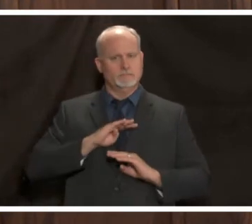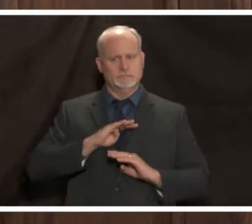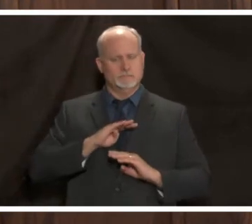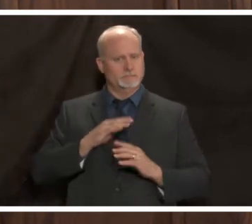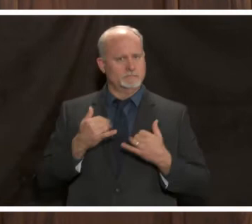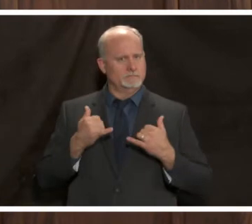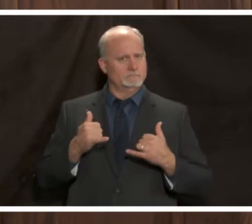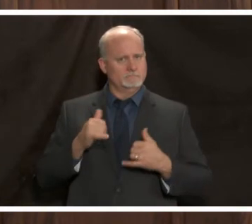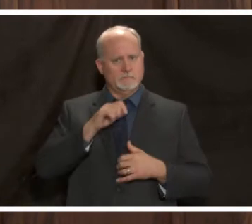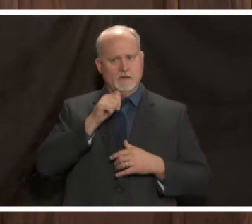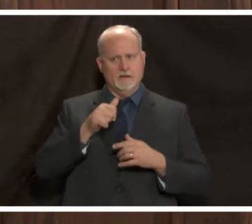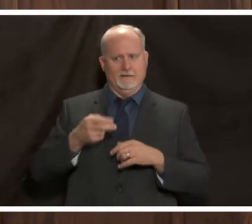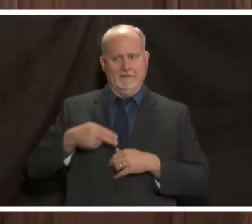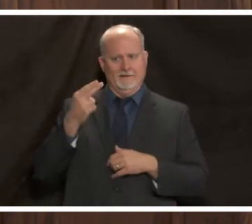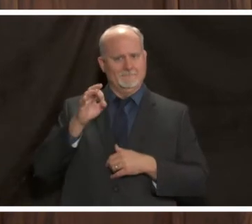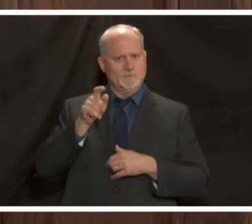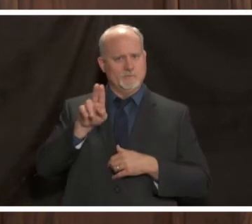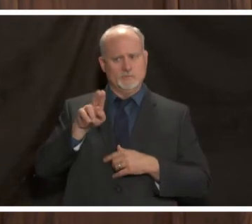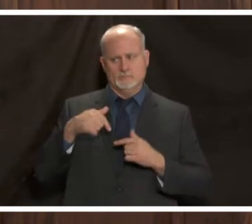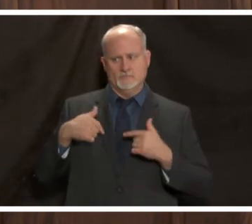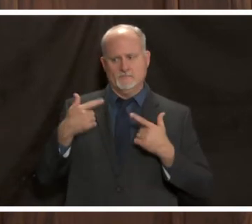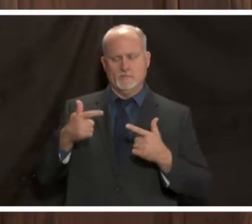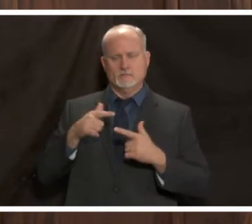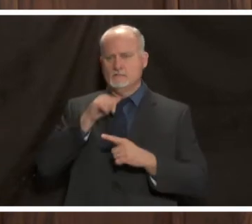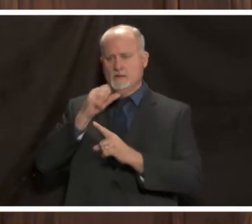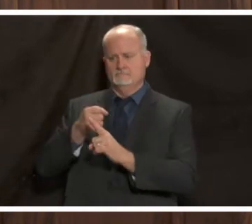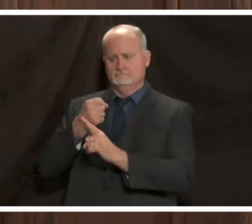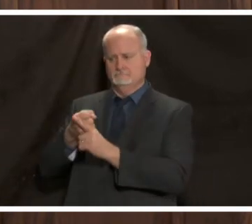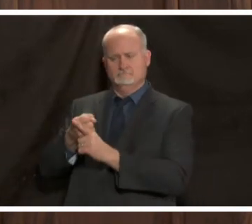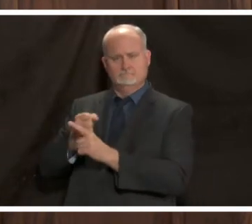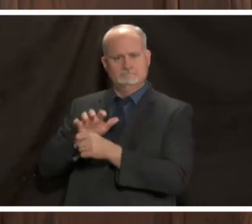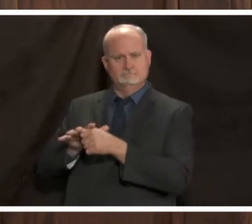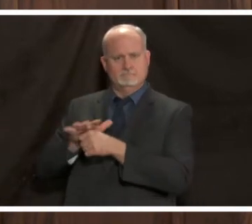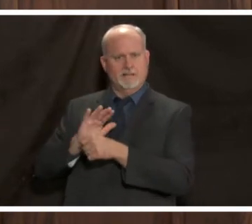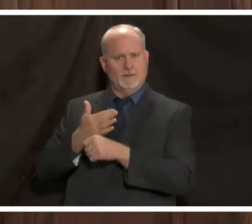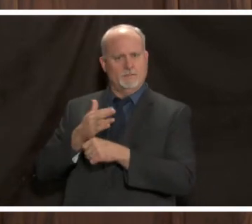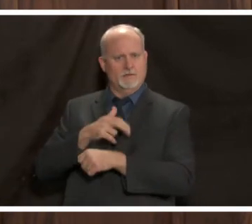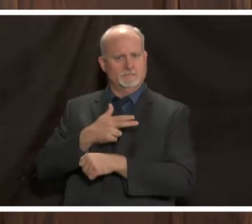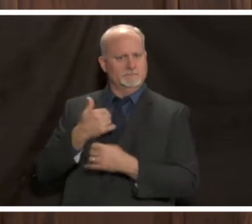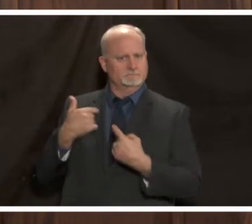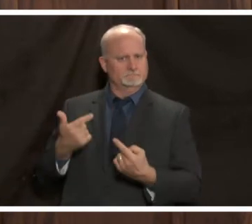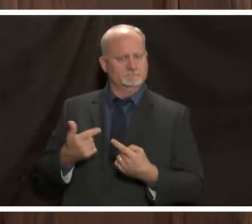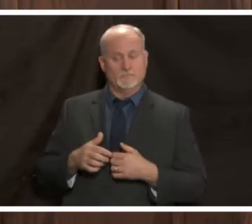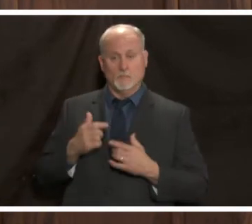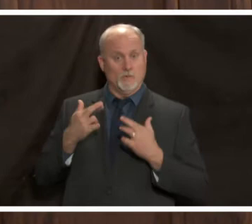so so far flu has not impacted our operations significantly this year we hope it stays that way